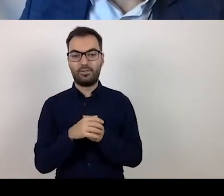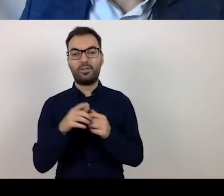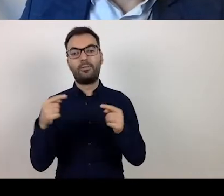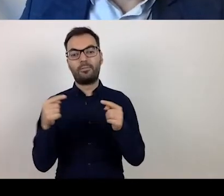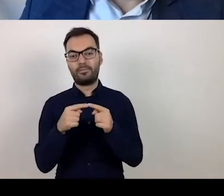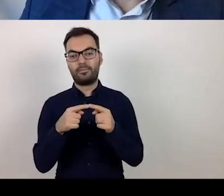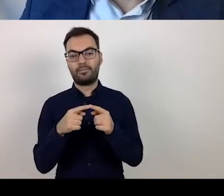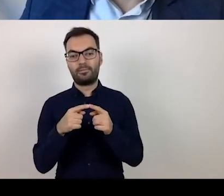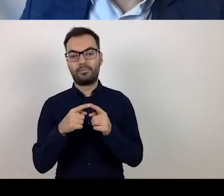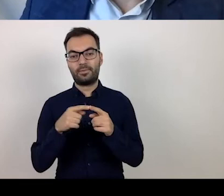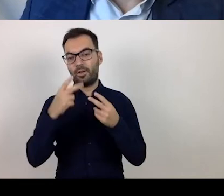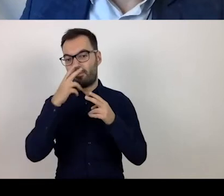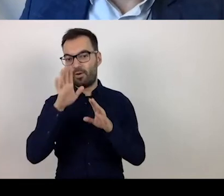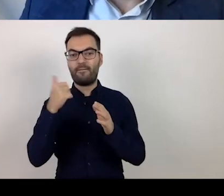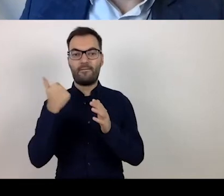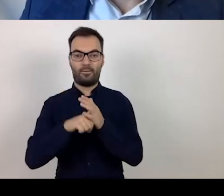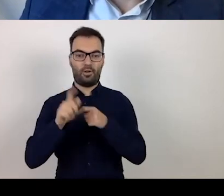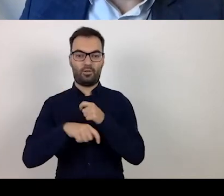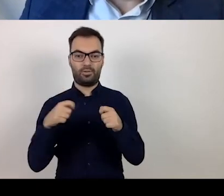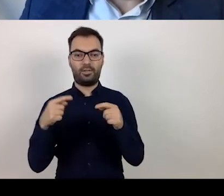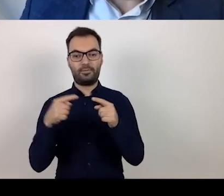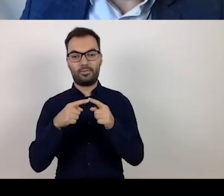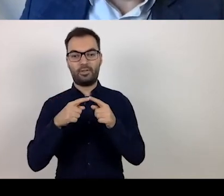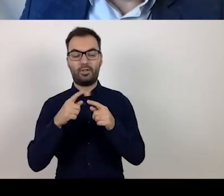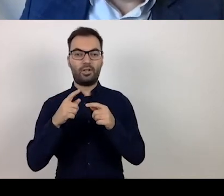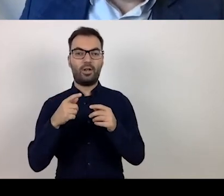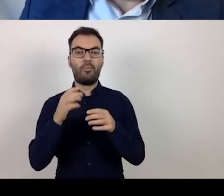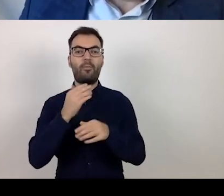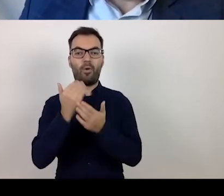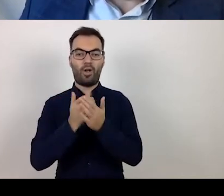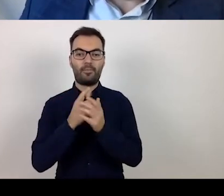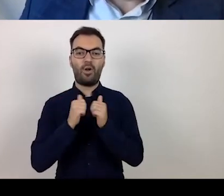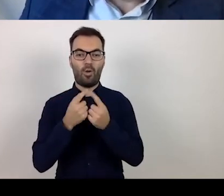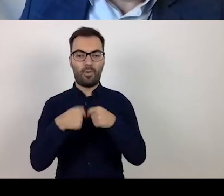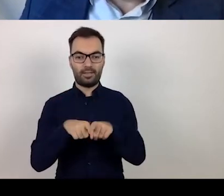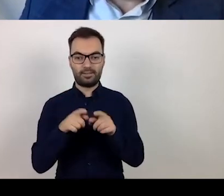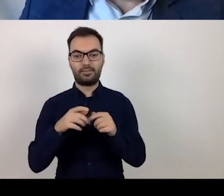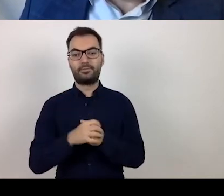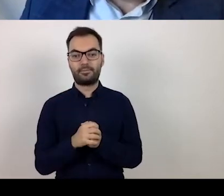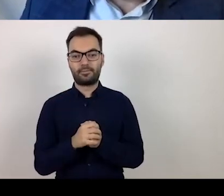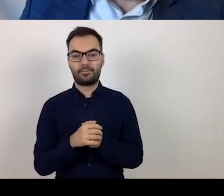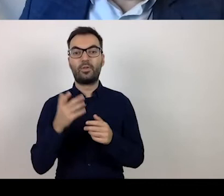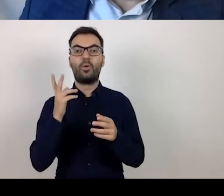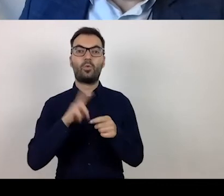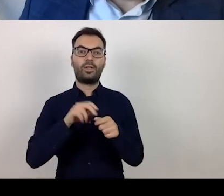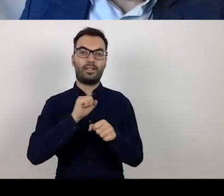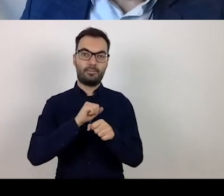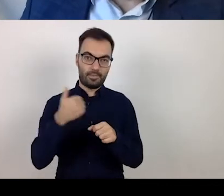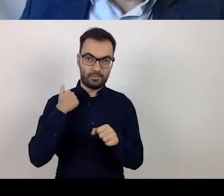of special arrangements supporting the implementation of programmes which have been implemented